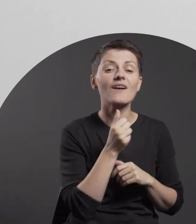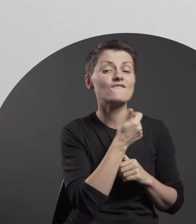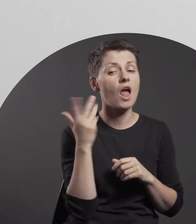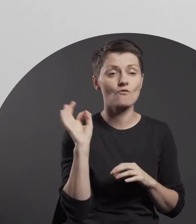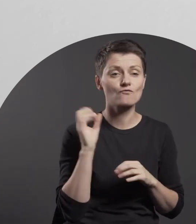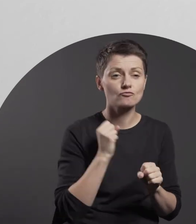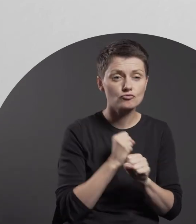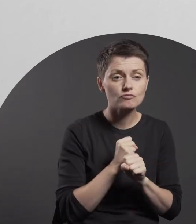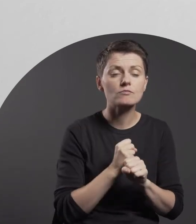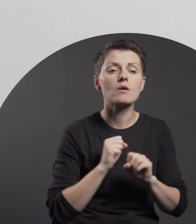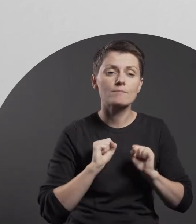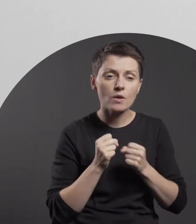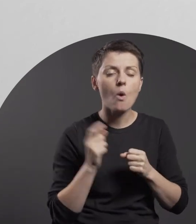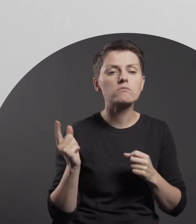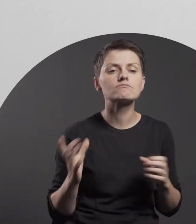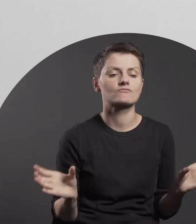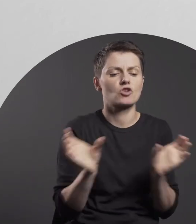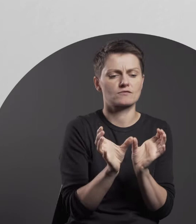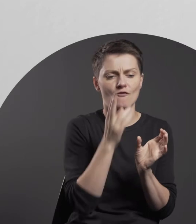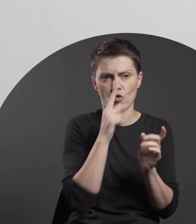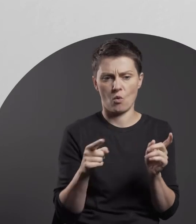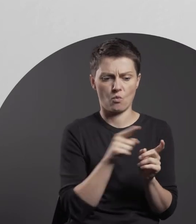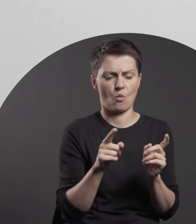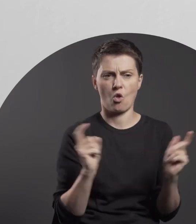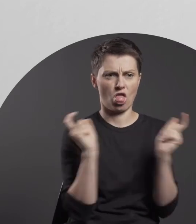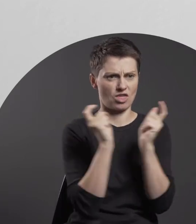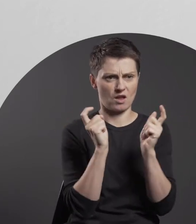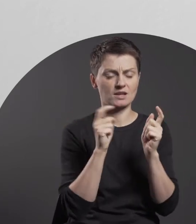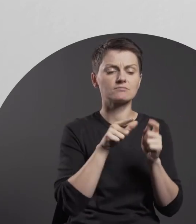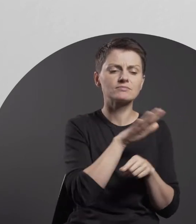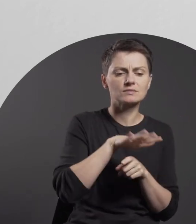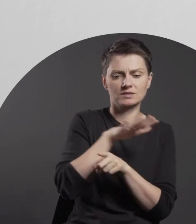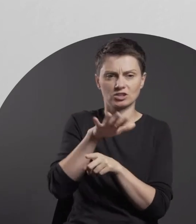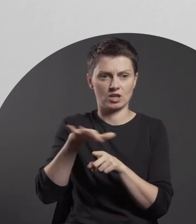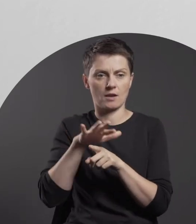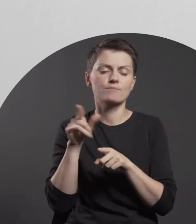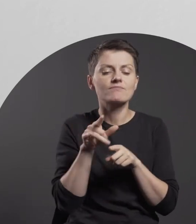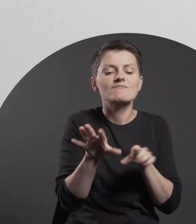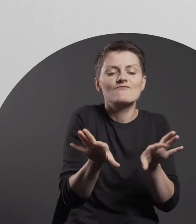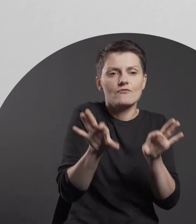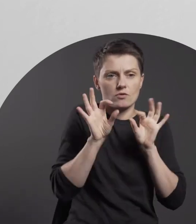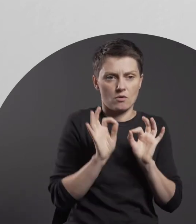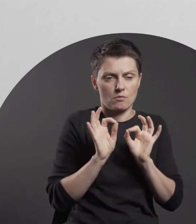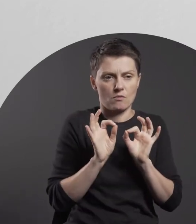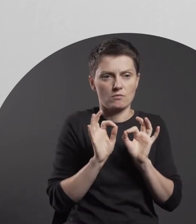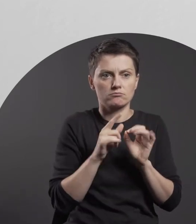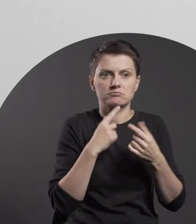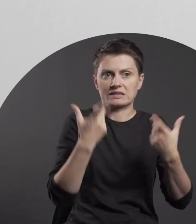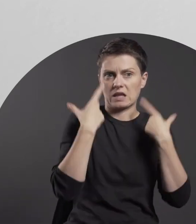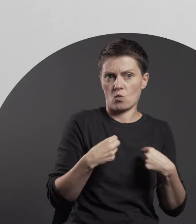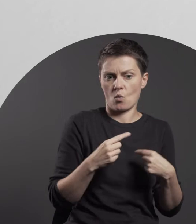she juxtaposes seemingly contrasting scenes to highlight often astonishing similarities.